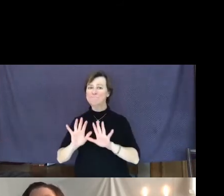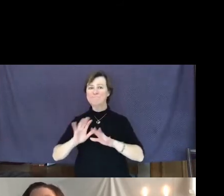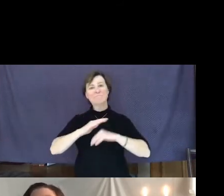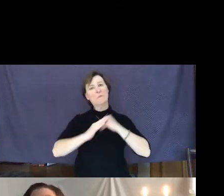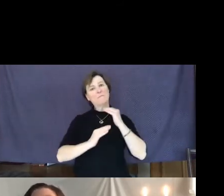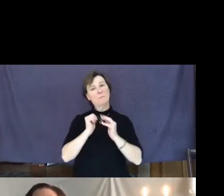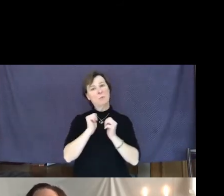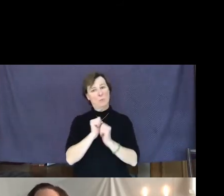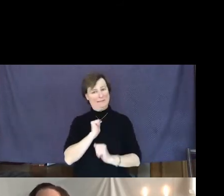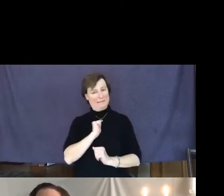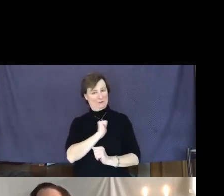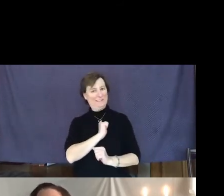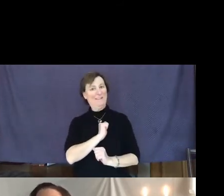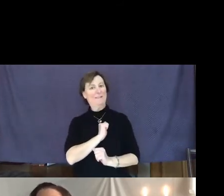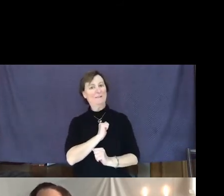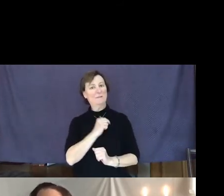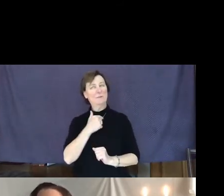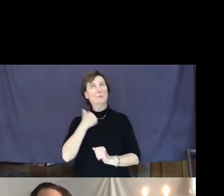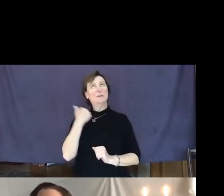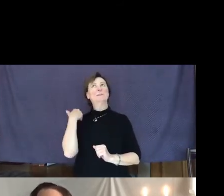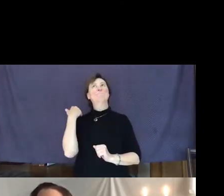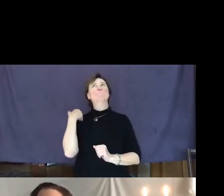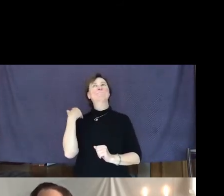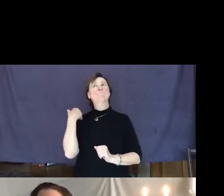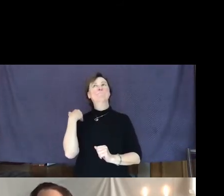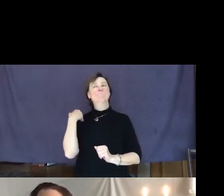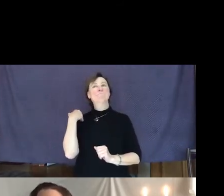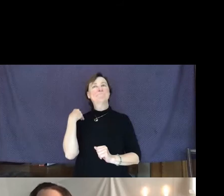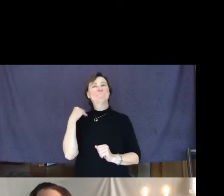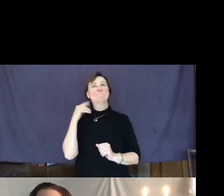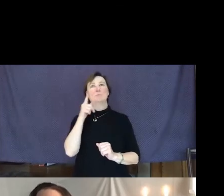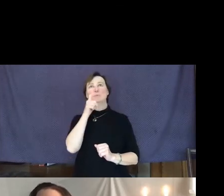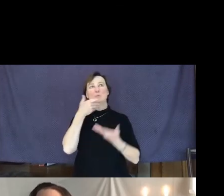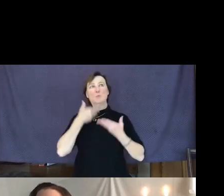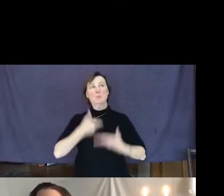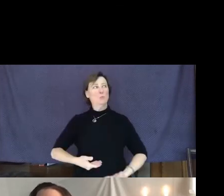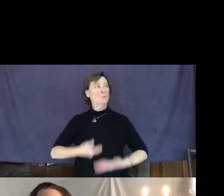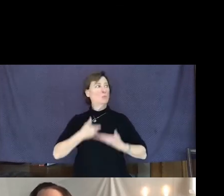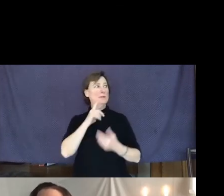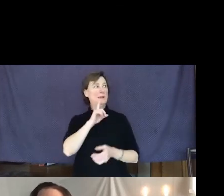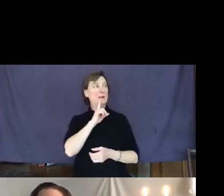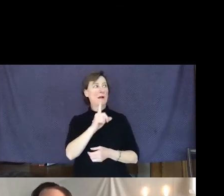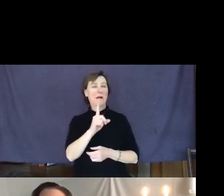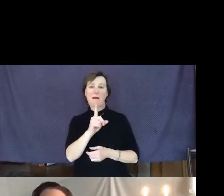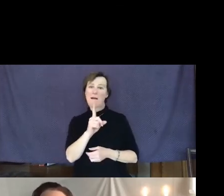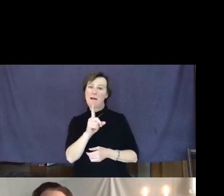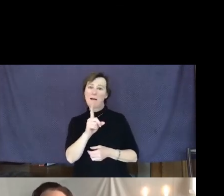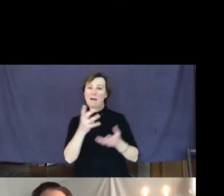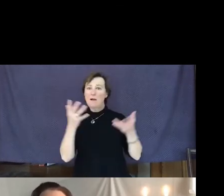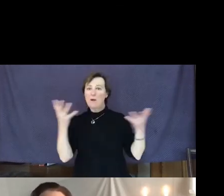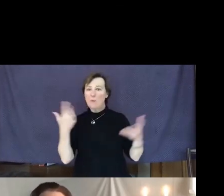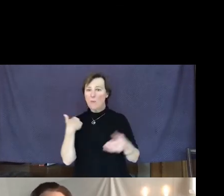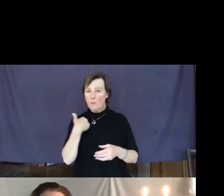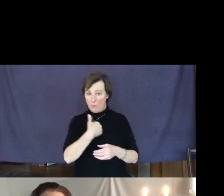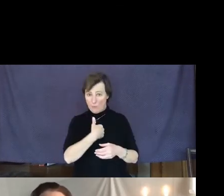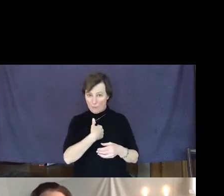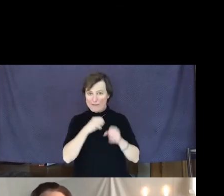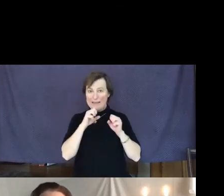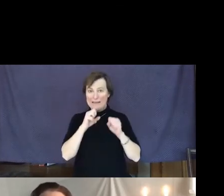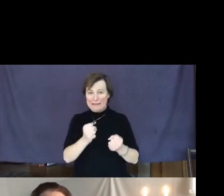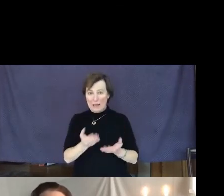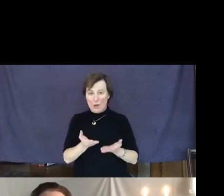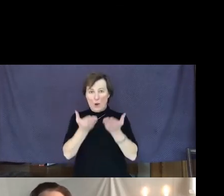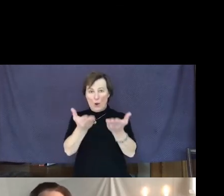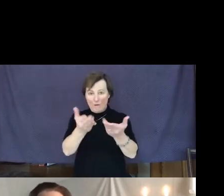We're reminded of who we really are and what we have to offer one another.